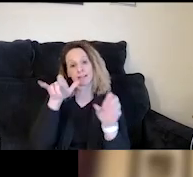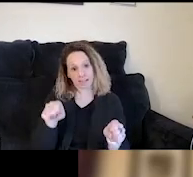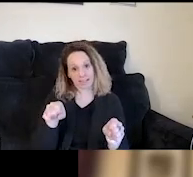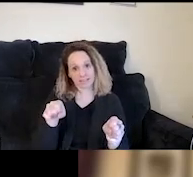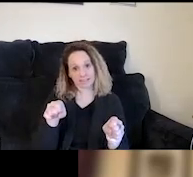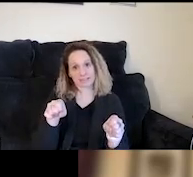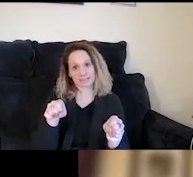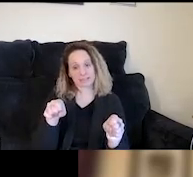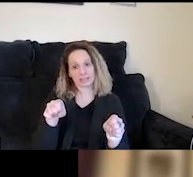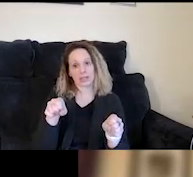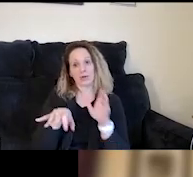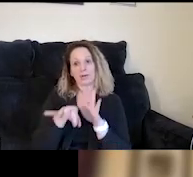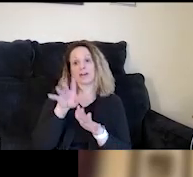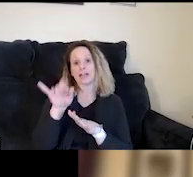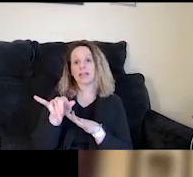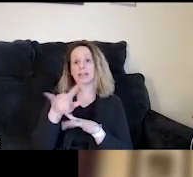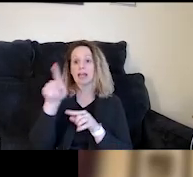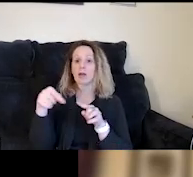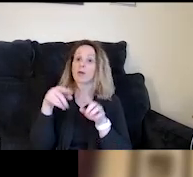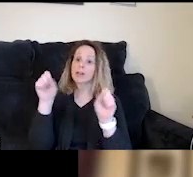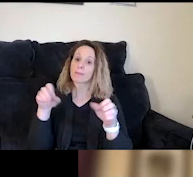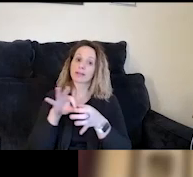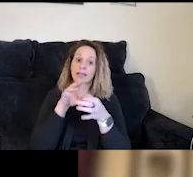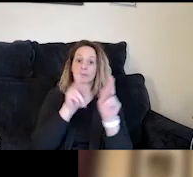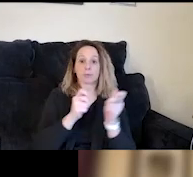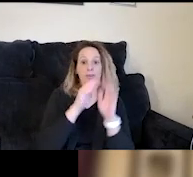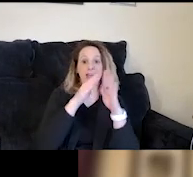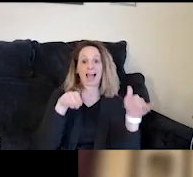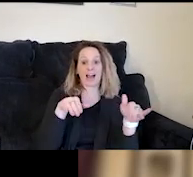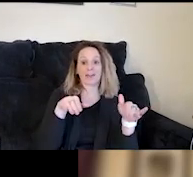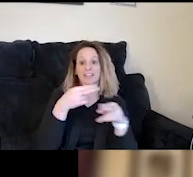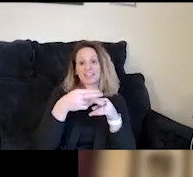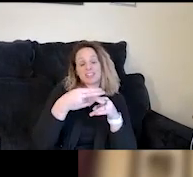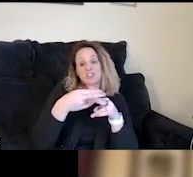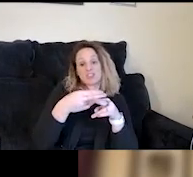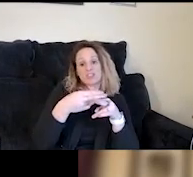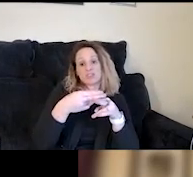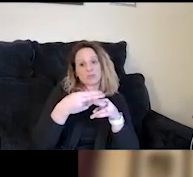we also find that even when we are able to connect people with housing, short-term housing is a short-term solution.